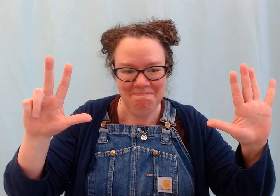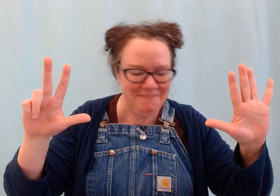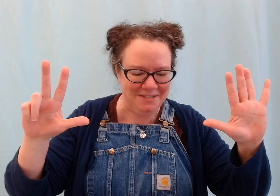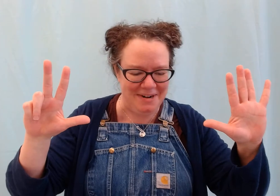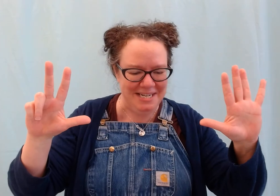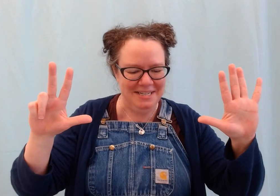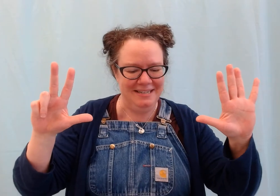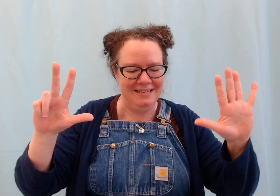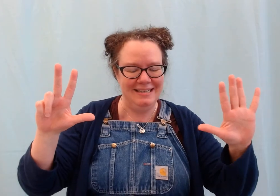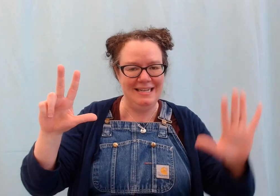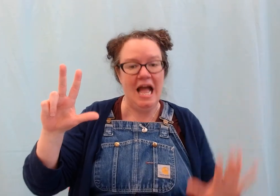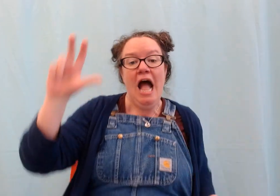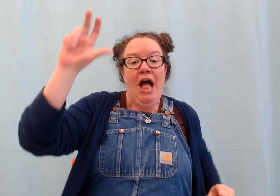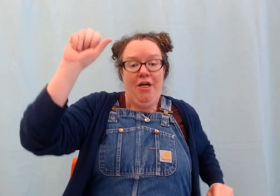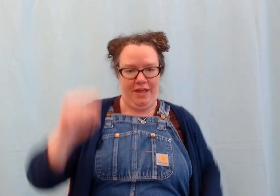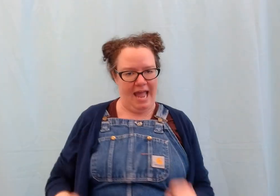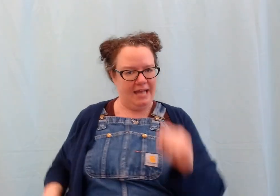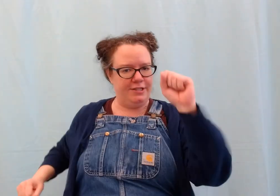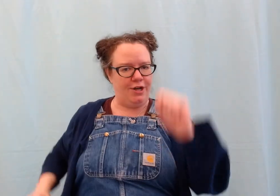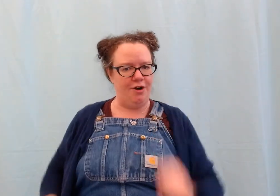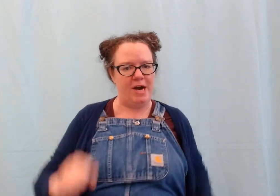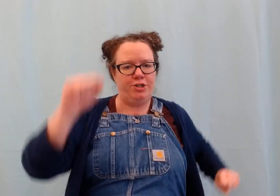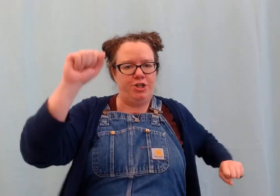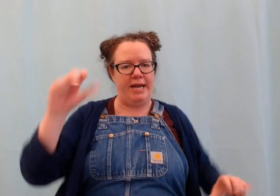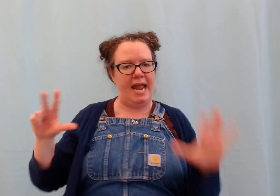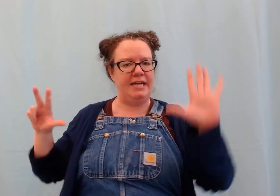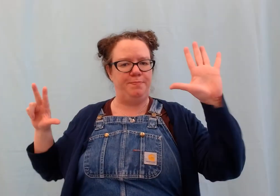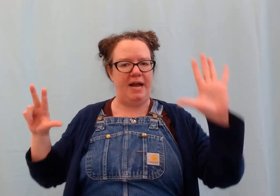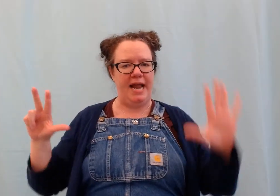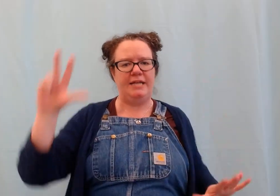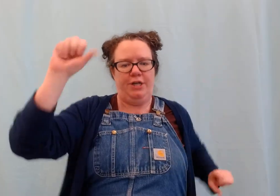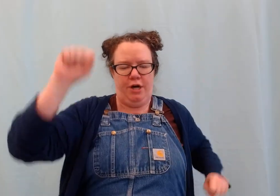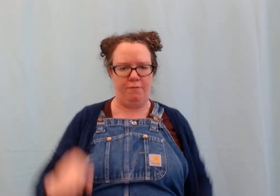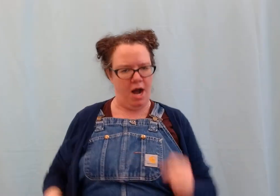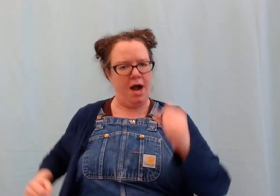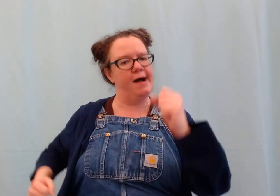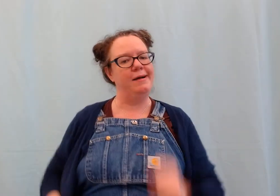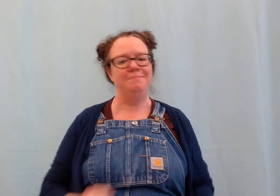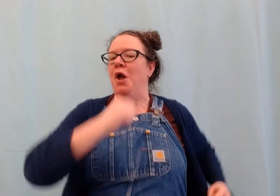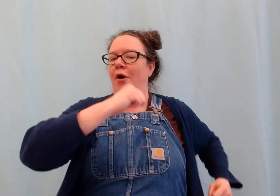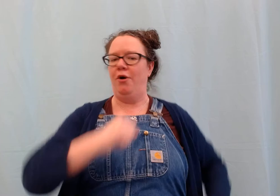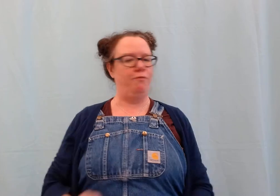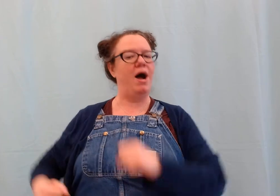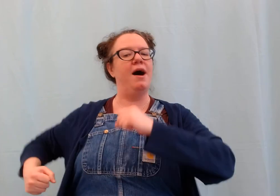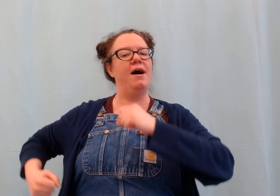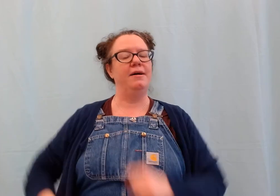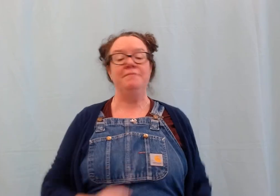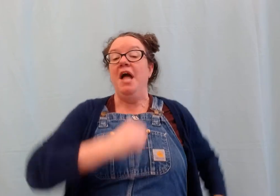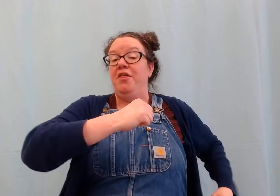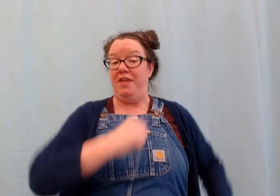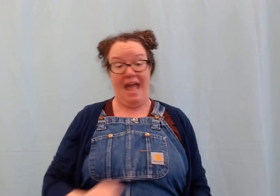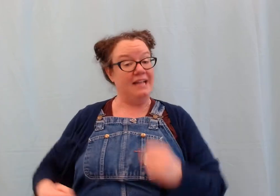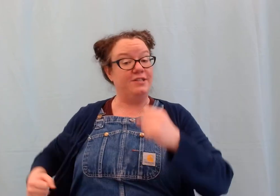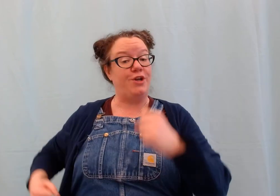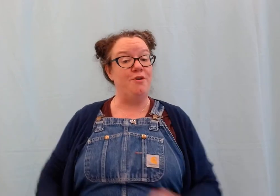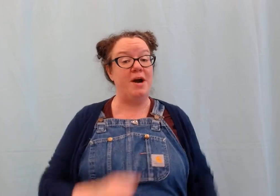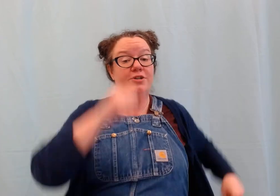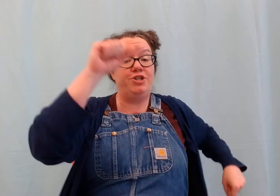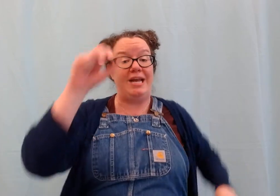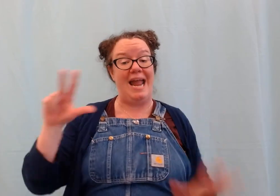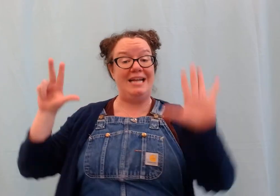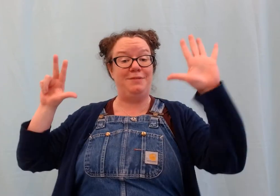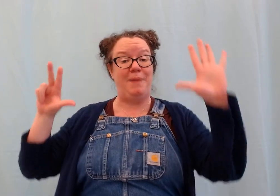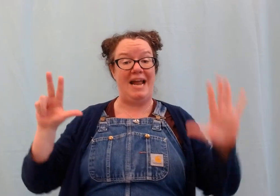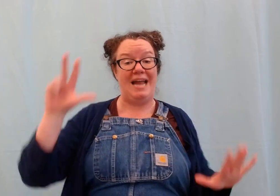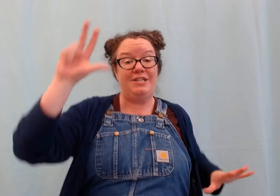That's right. #The ants go marching eight by eight. Hurrah, hurrah. The ants go marching eight by eight.#